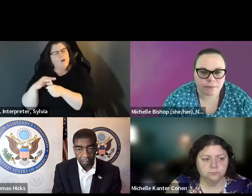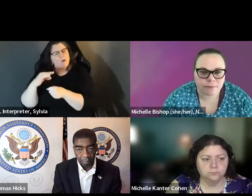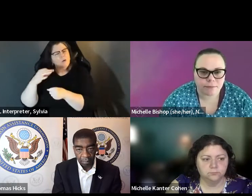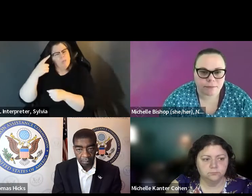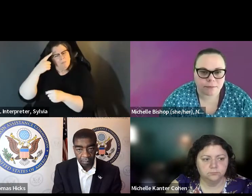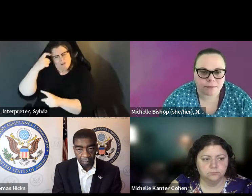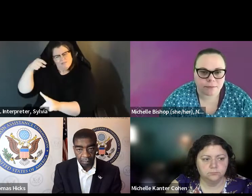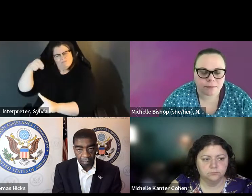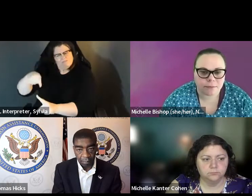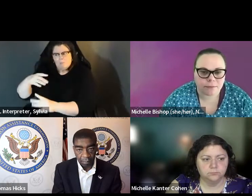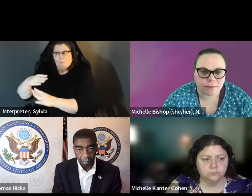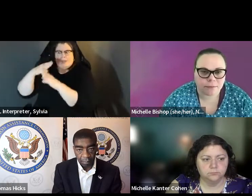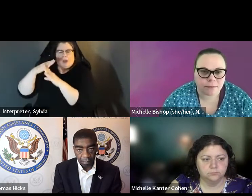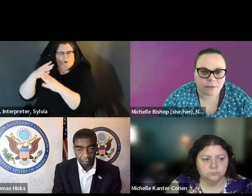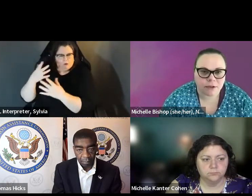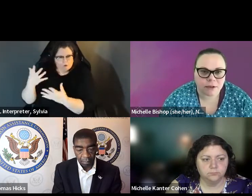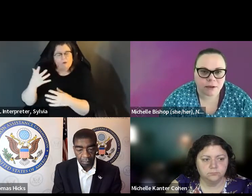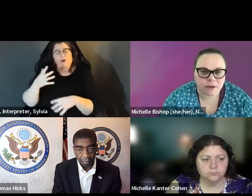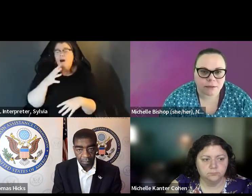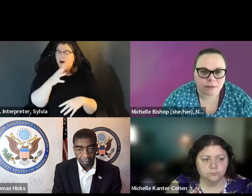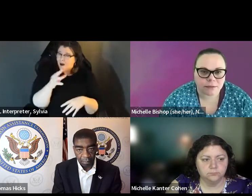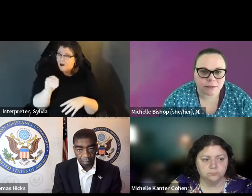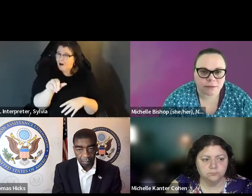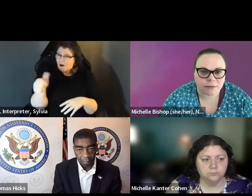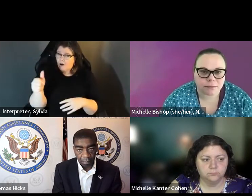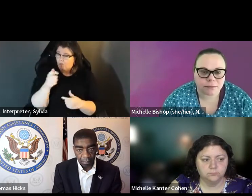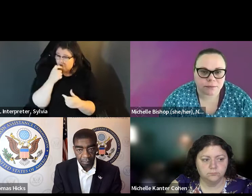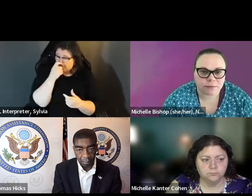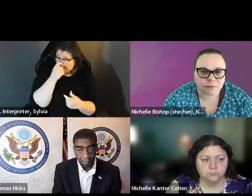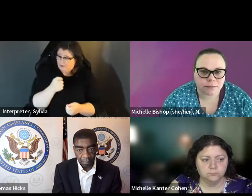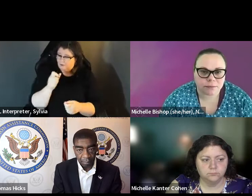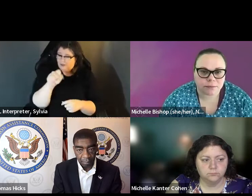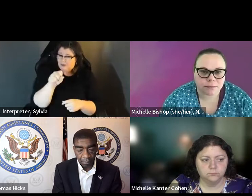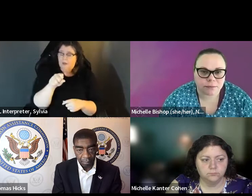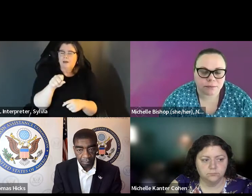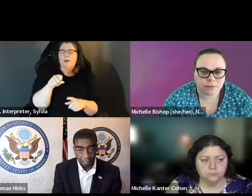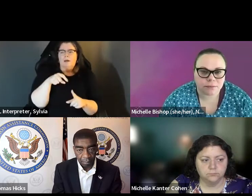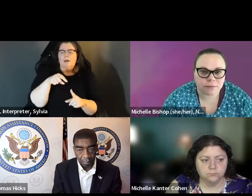disabilities from voting. But an important point I